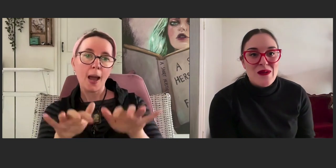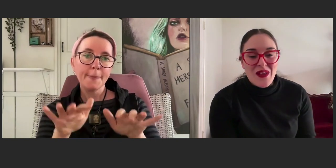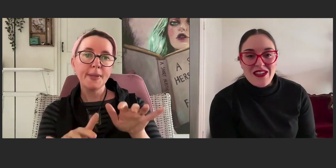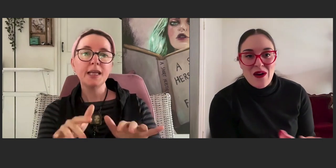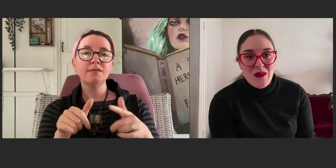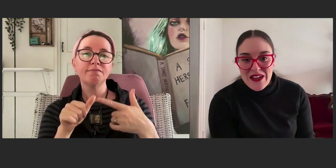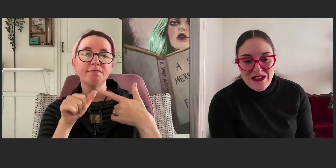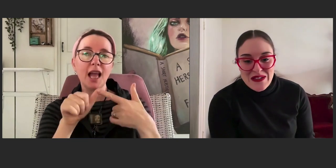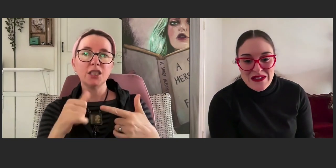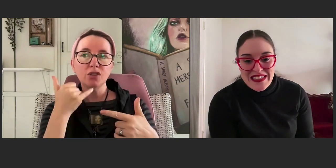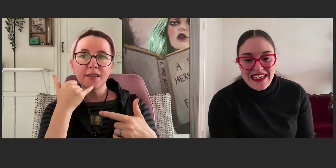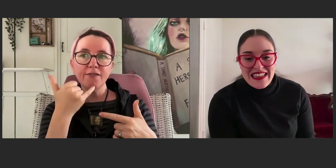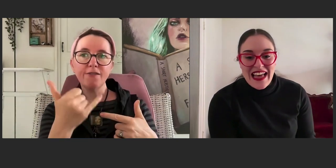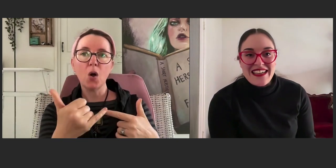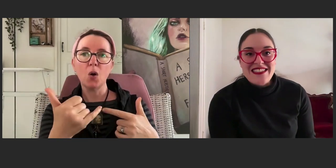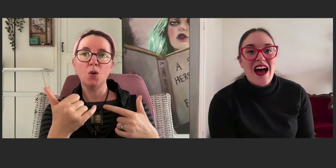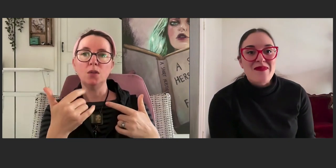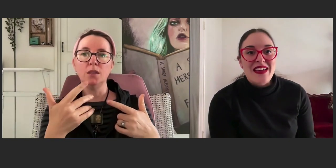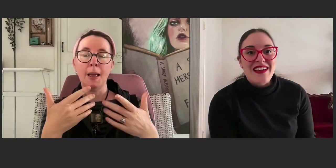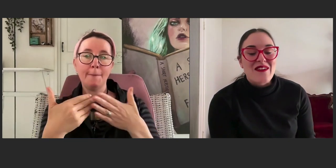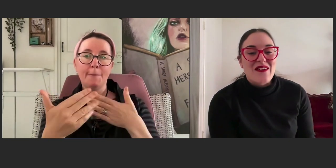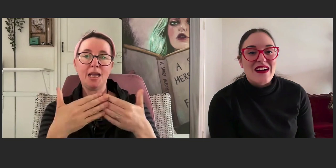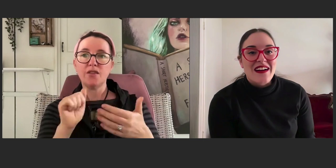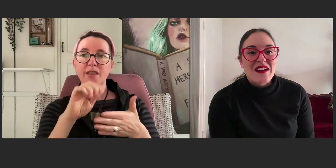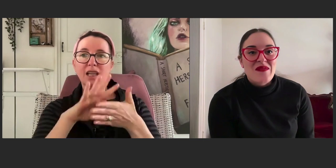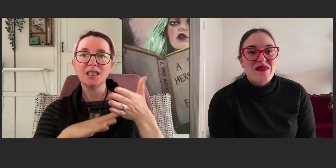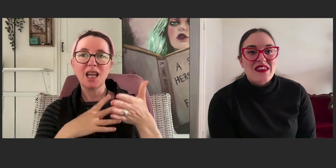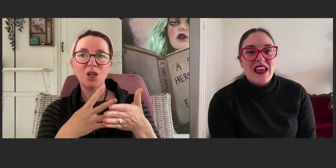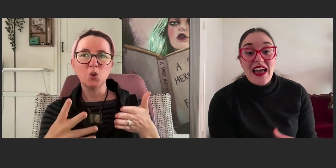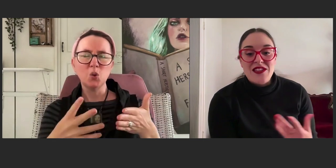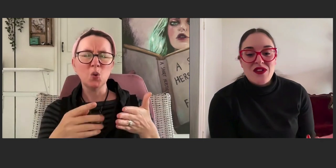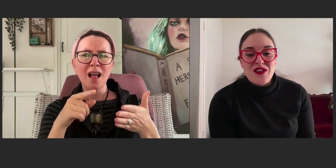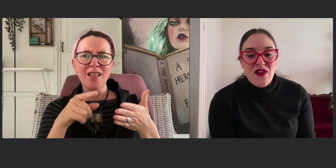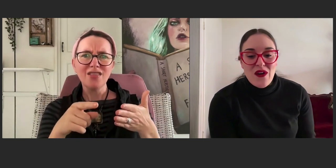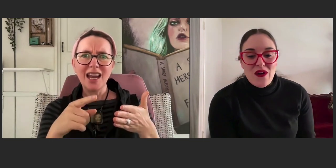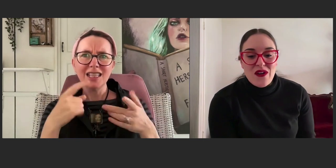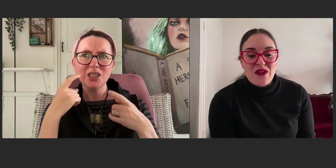or they don't wanna do, like typing or answering the phone